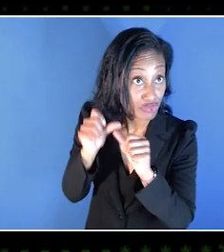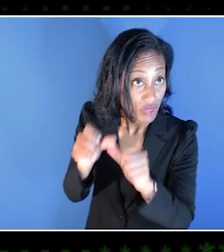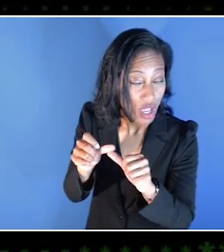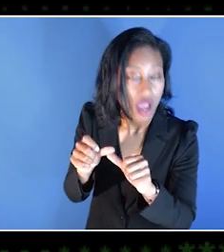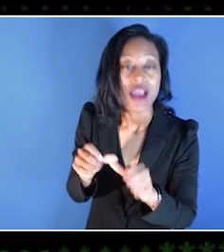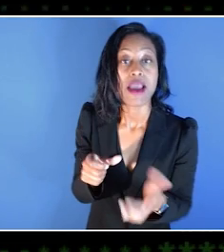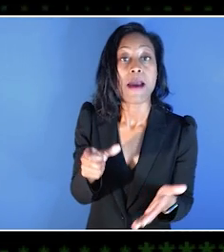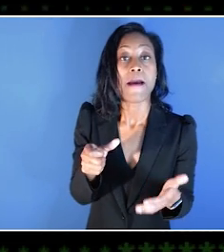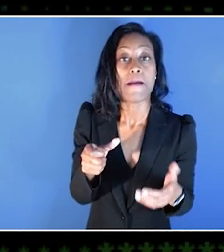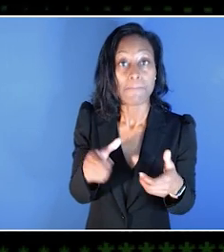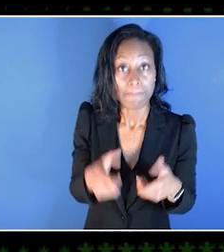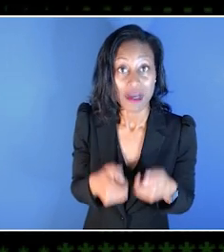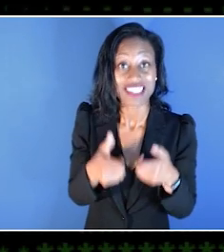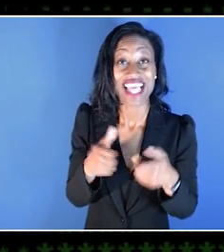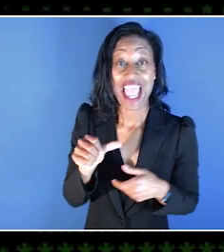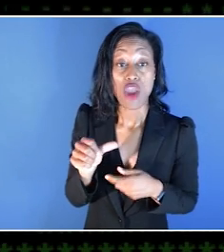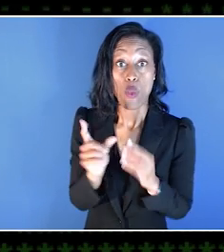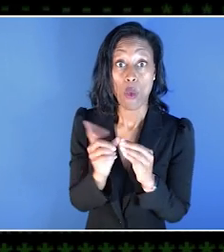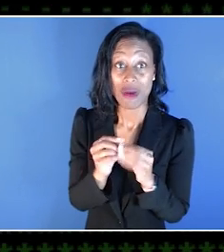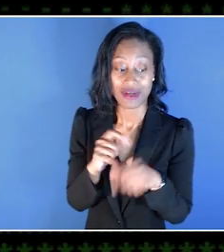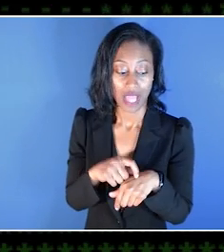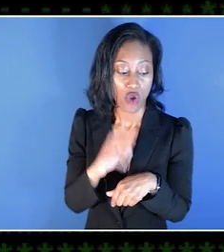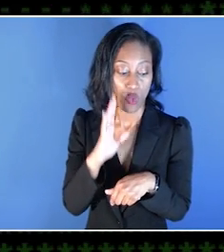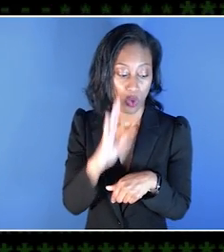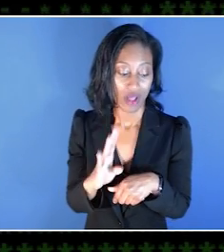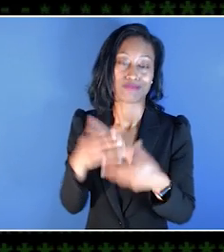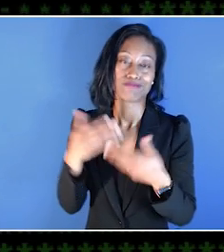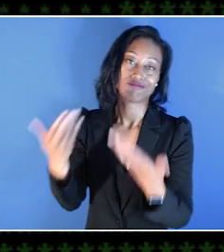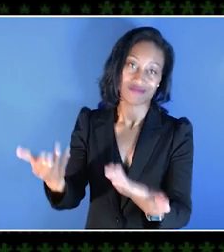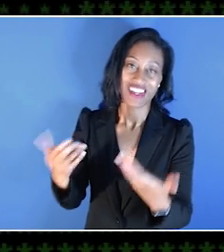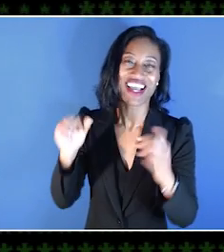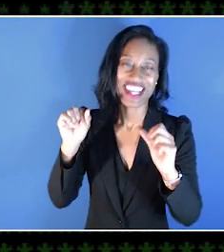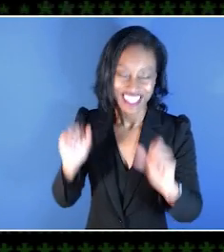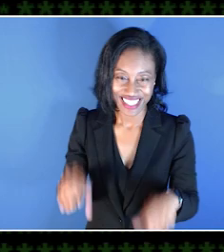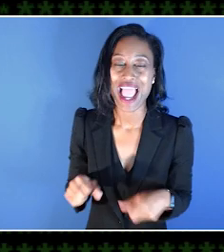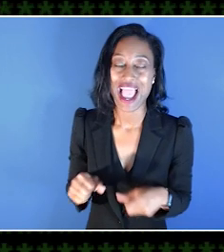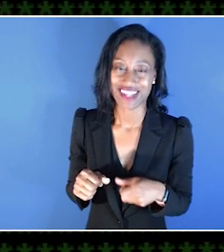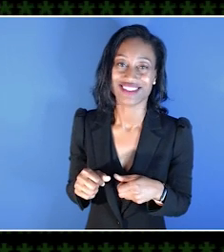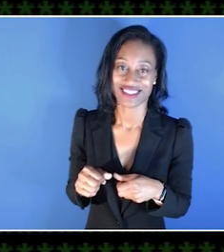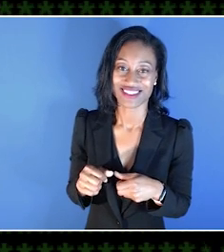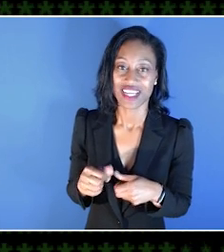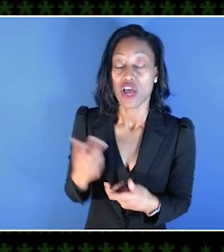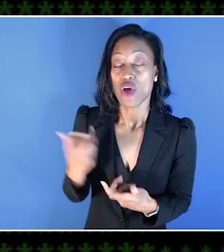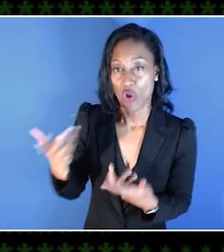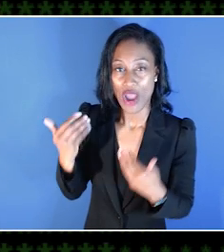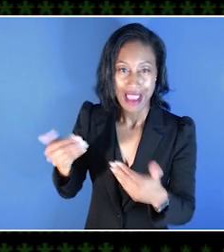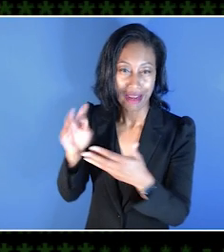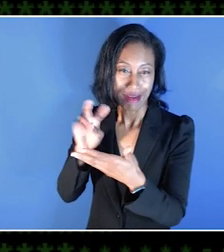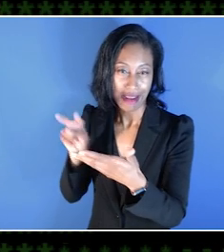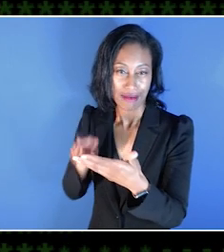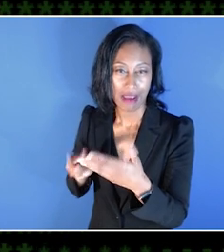then the game will actually be fully functional with the narration. So I wanted to move on and ask about sort of,